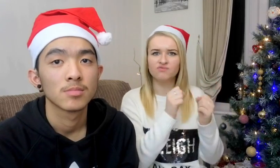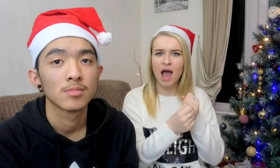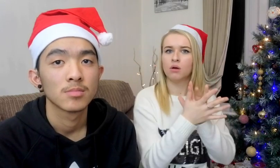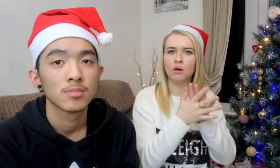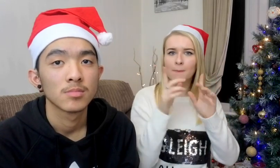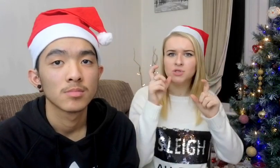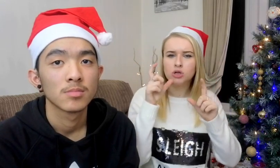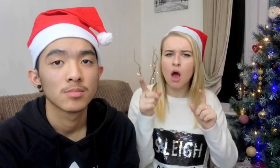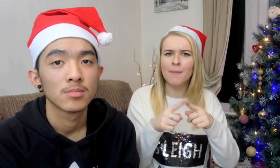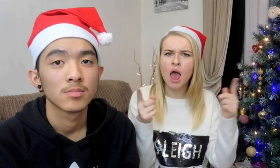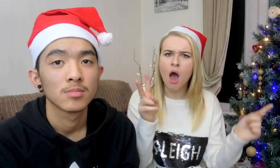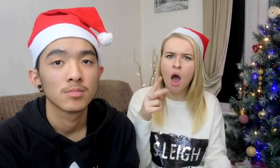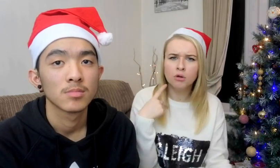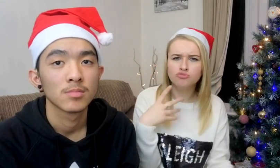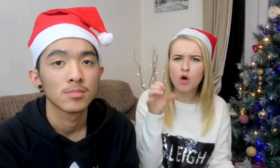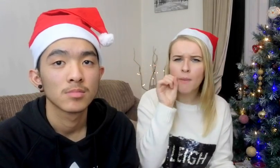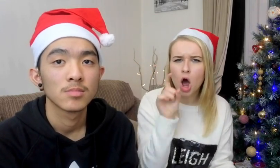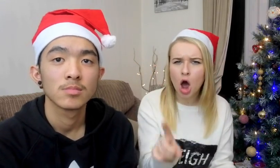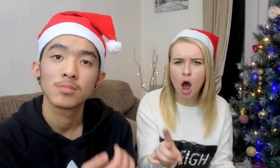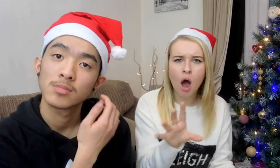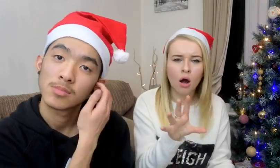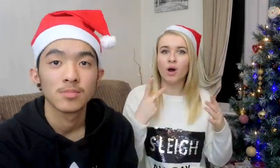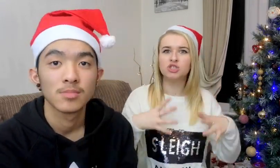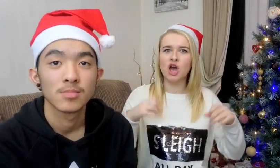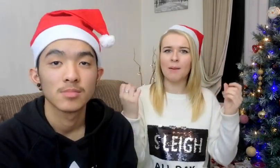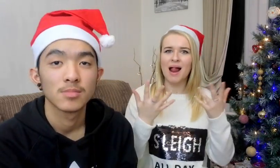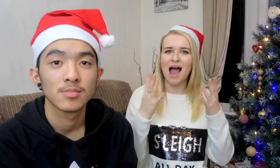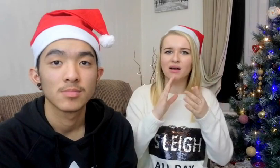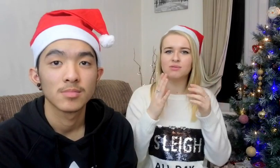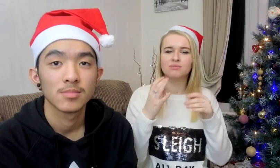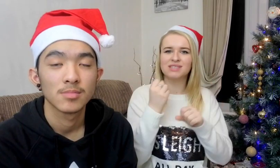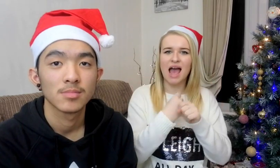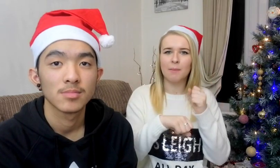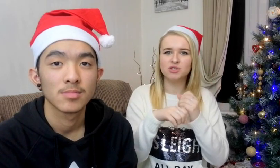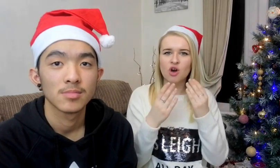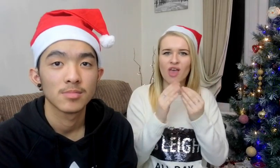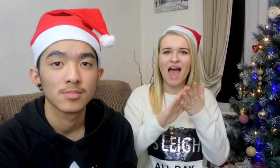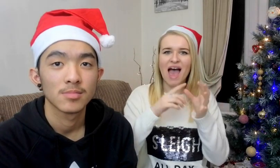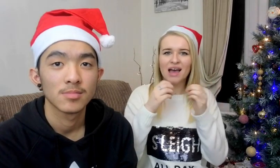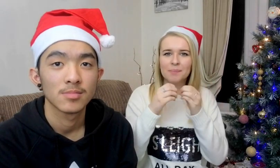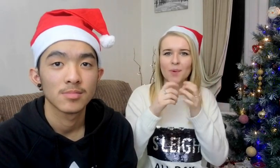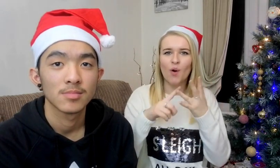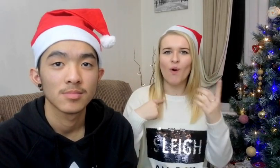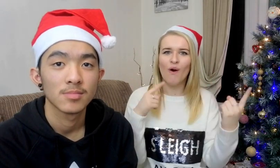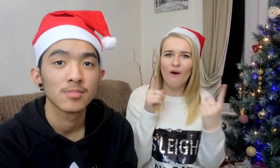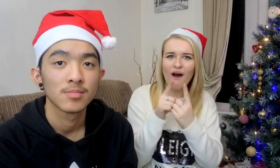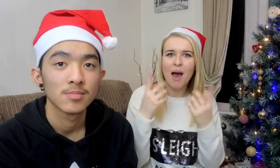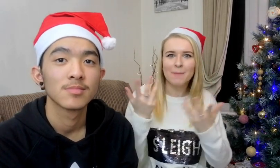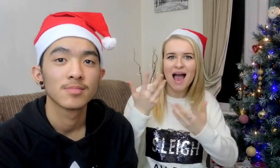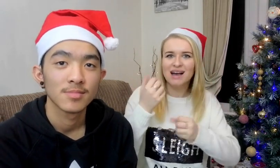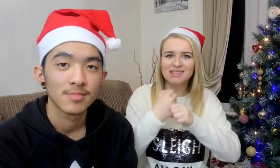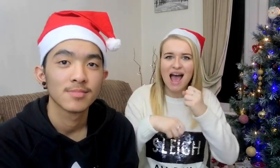She was posting a picture of us on Facebook and he said that he remembers me We was playing a game together called Habbo